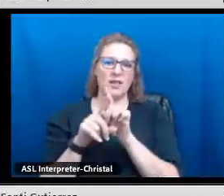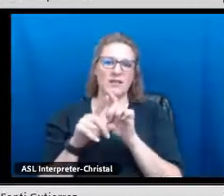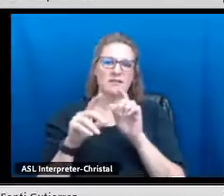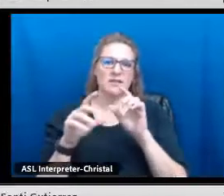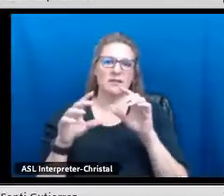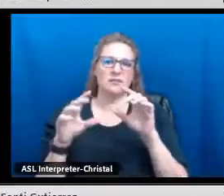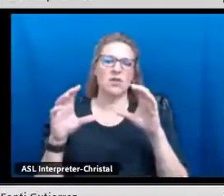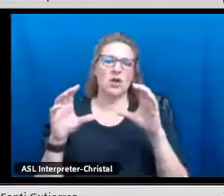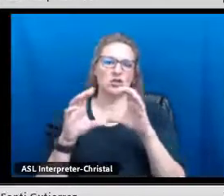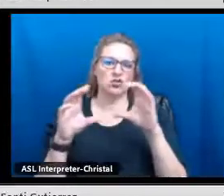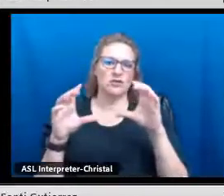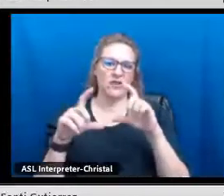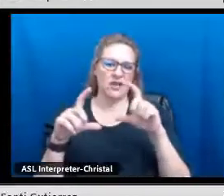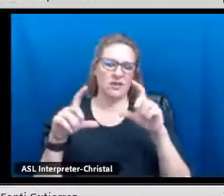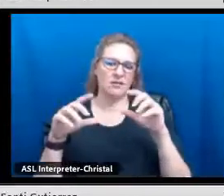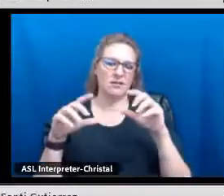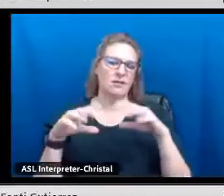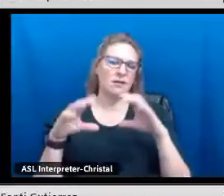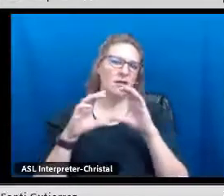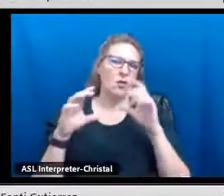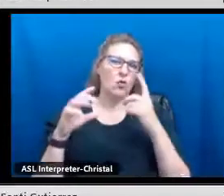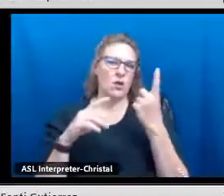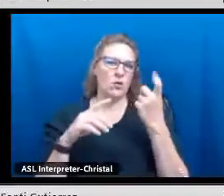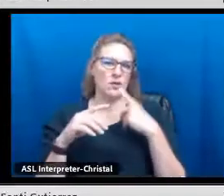are theirs to keep as well as a certificate.